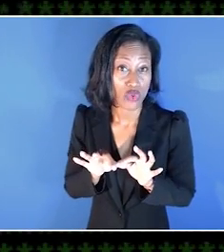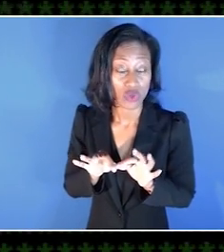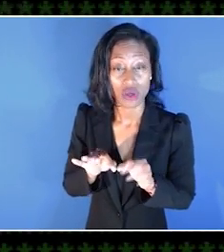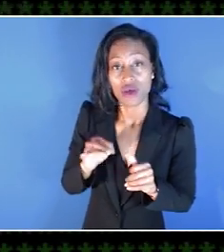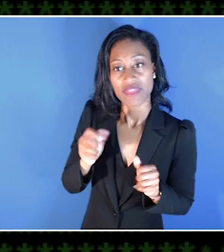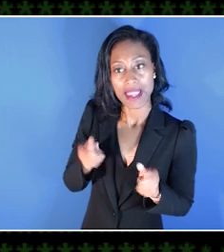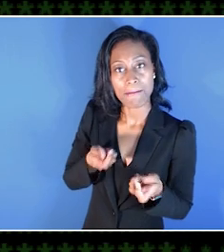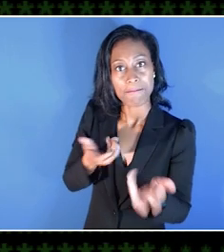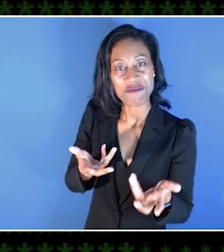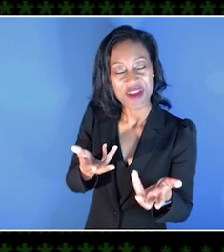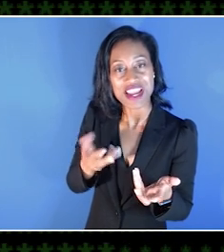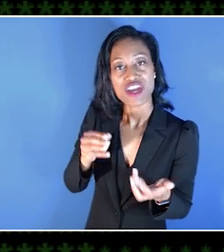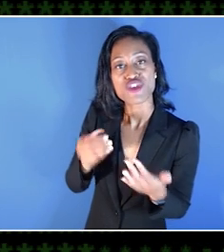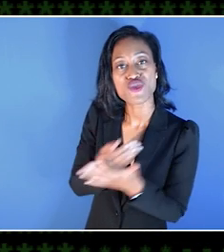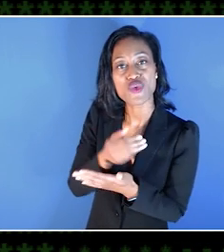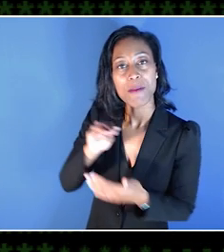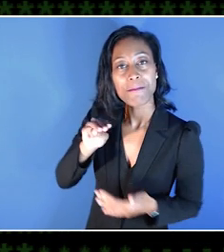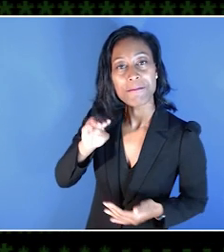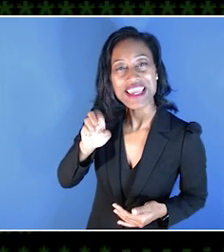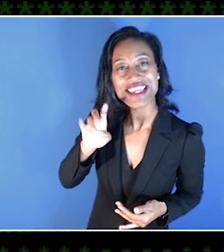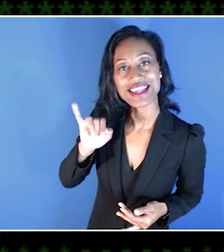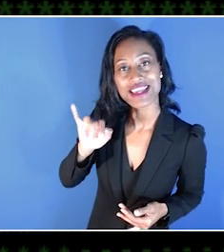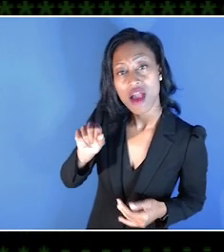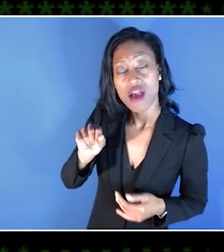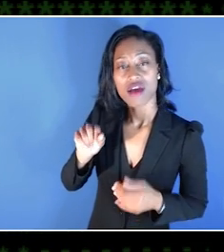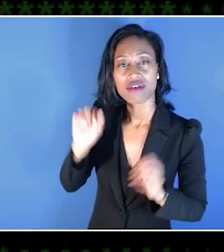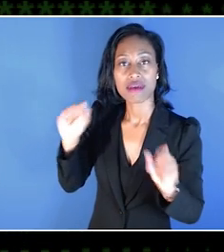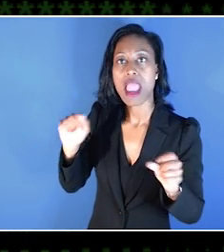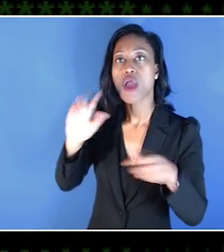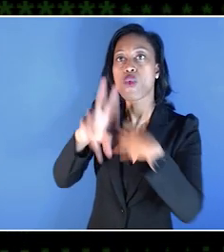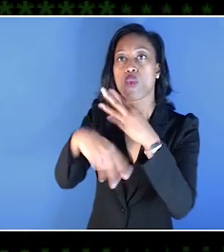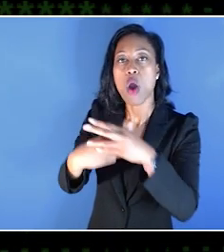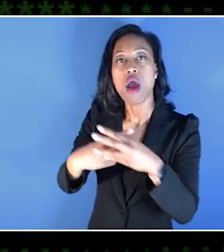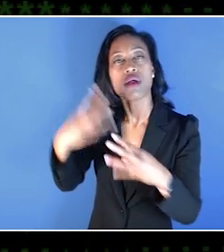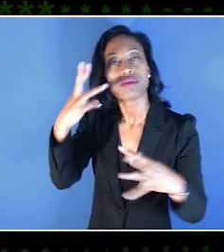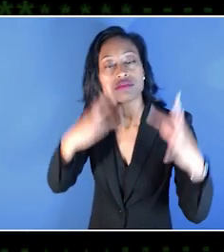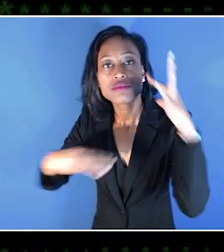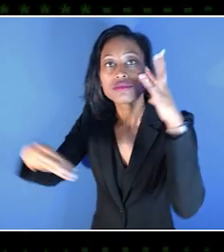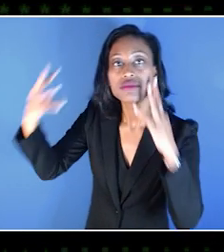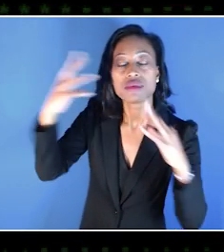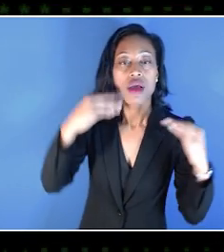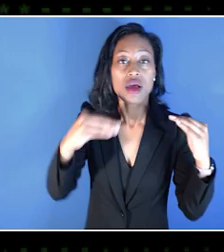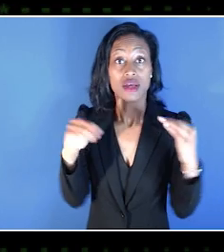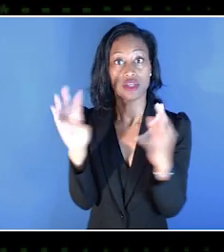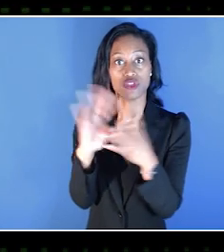They really are kind of a new media, a new way of making sense of the world, a new way of telling stories, which is why they're so popular